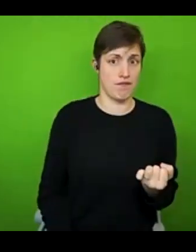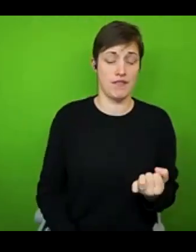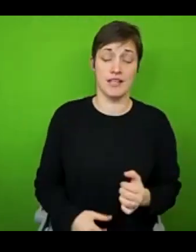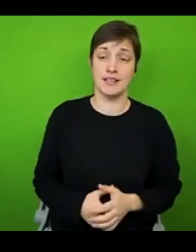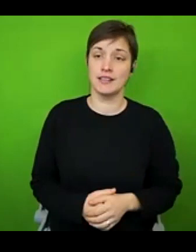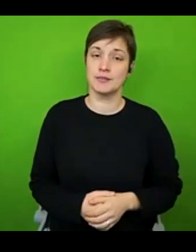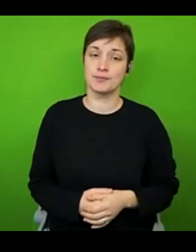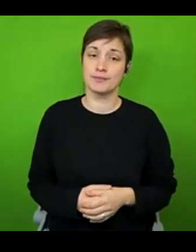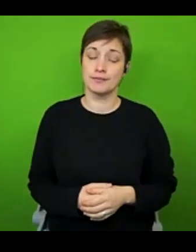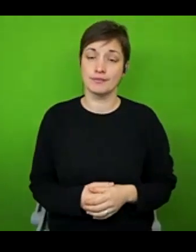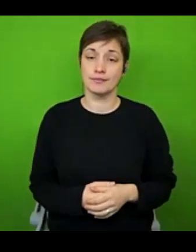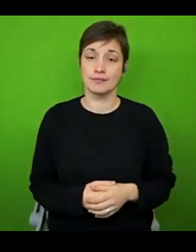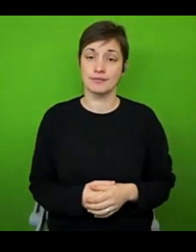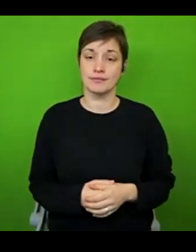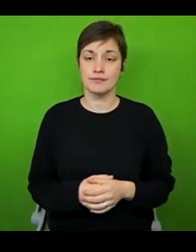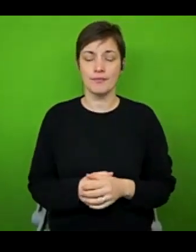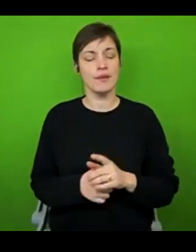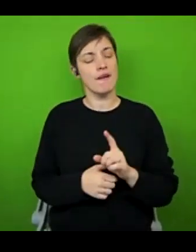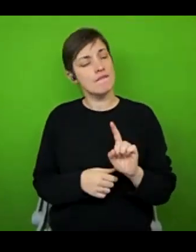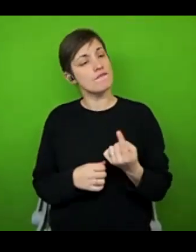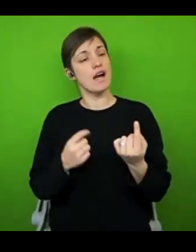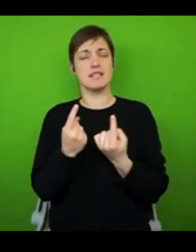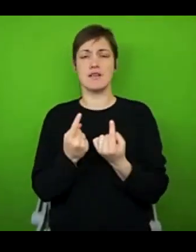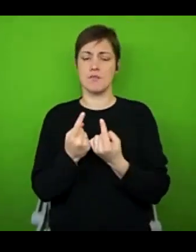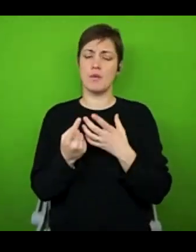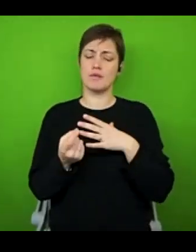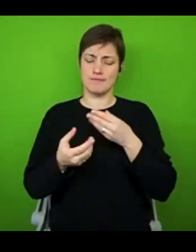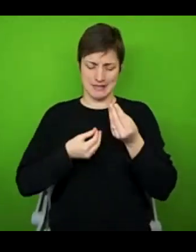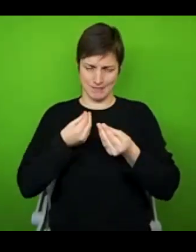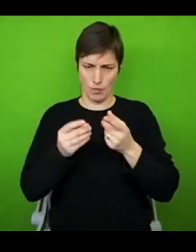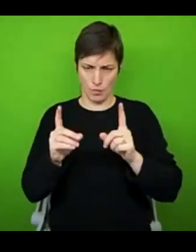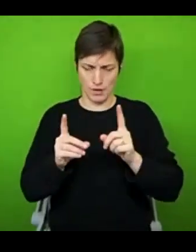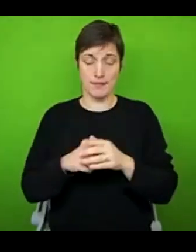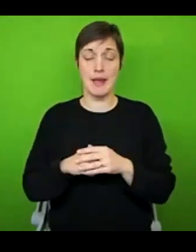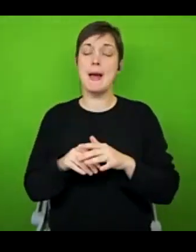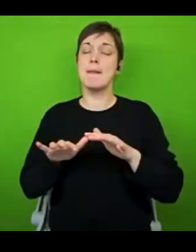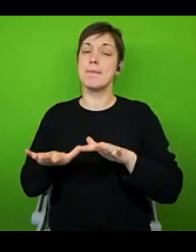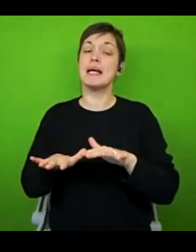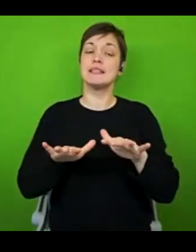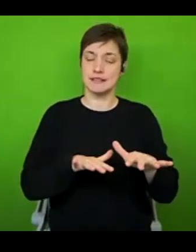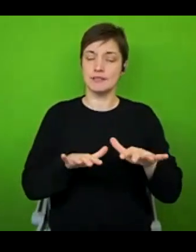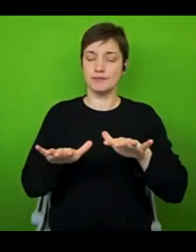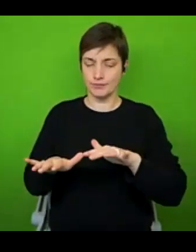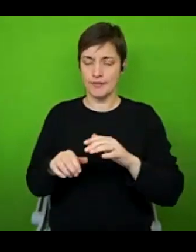Now, the first thing I want to share refers to pacing. And anytime I hear the word pacing as somebody else you do